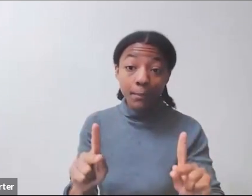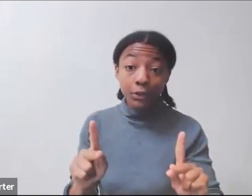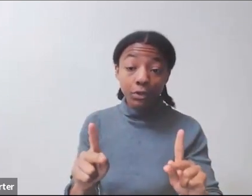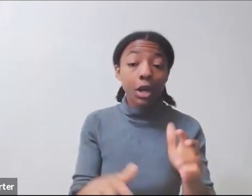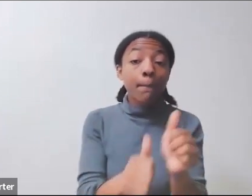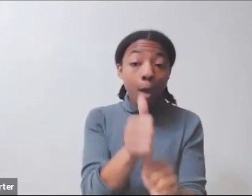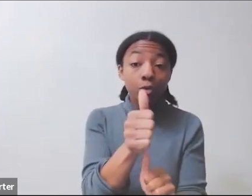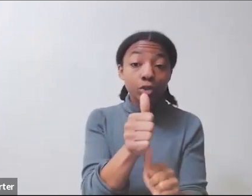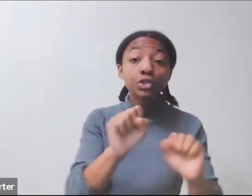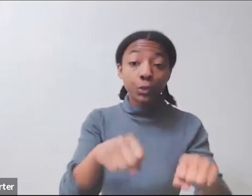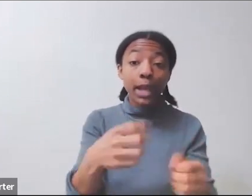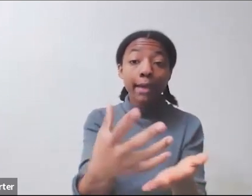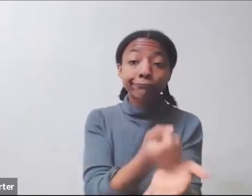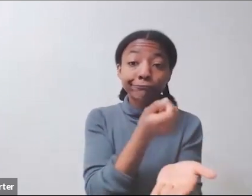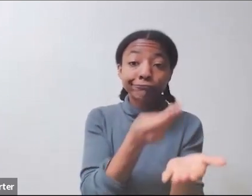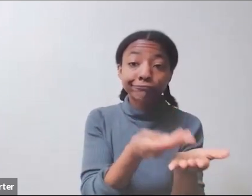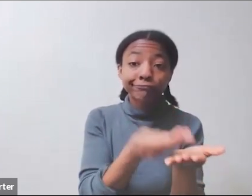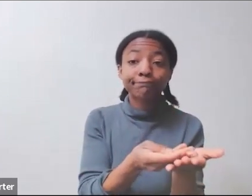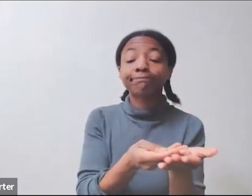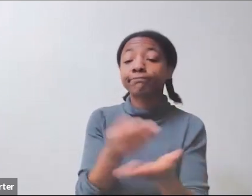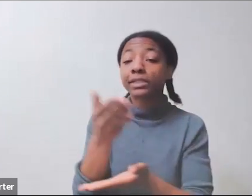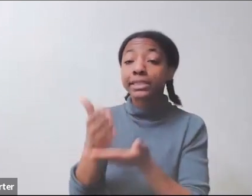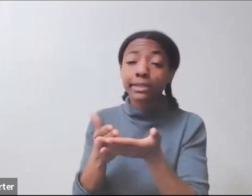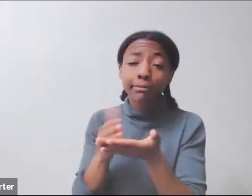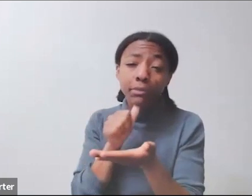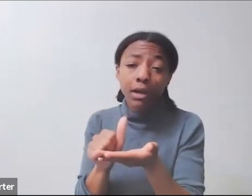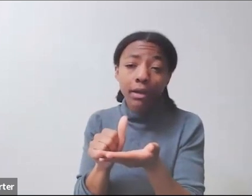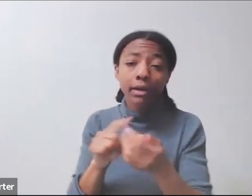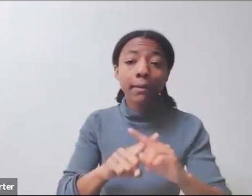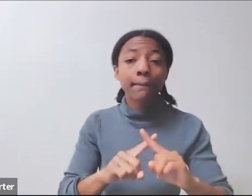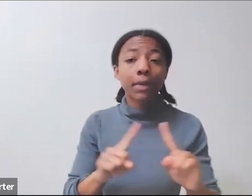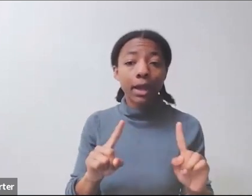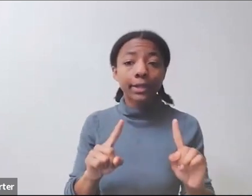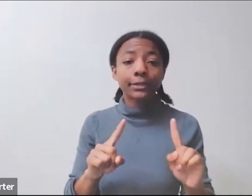after this presentation, but there's lots and lots of different links in there.